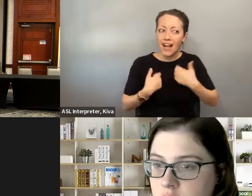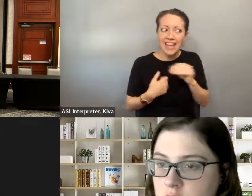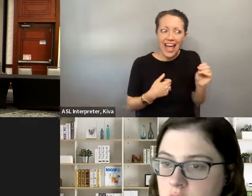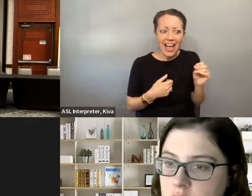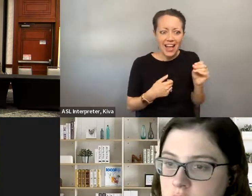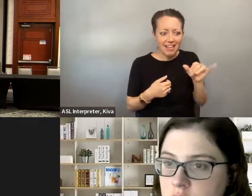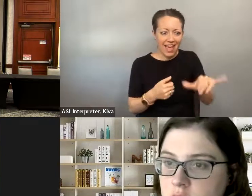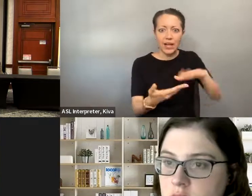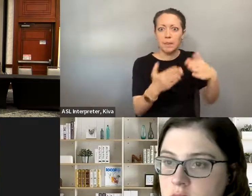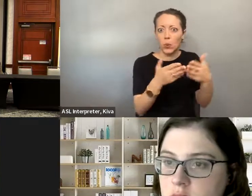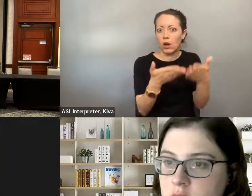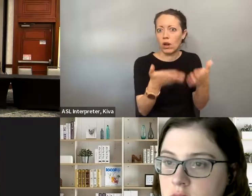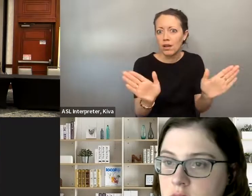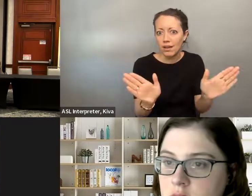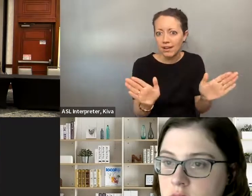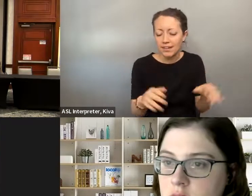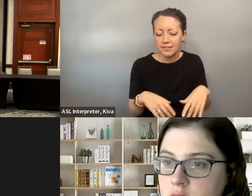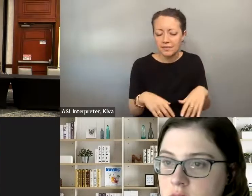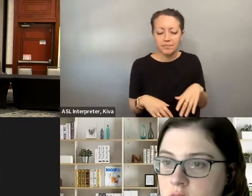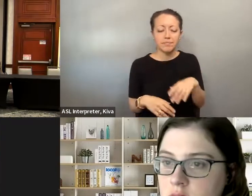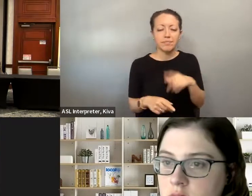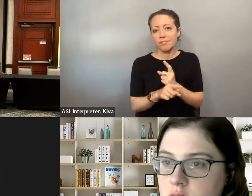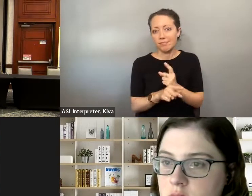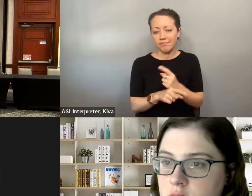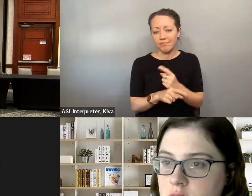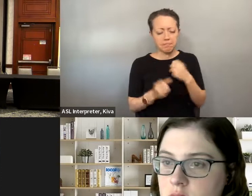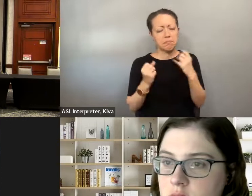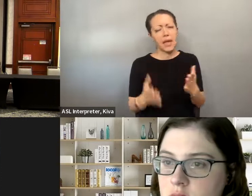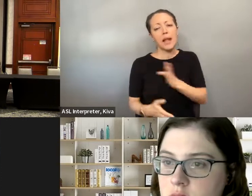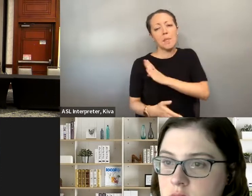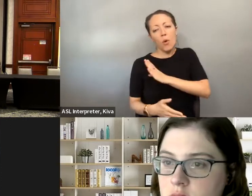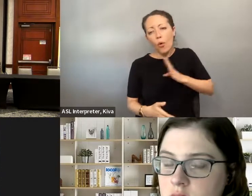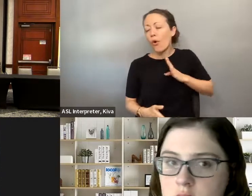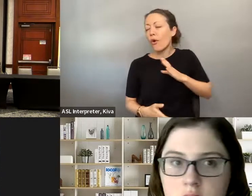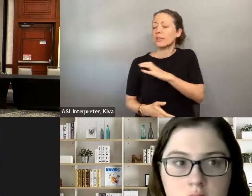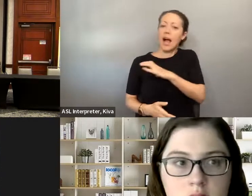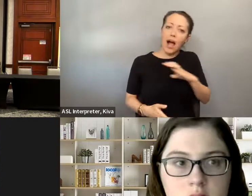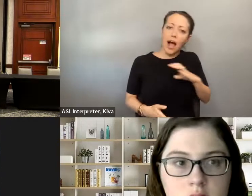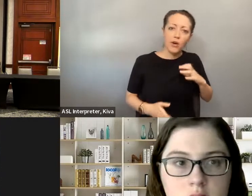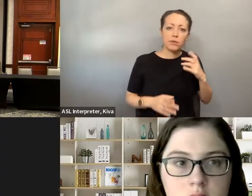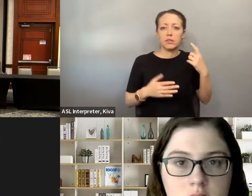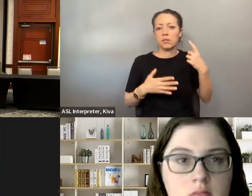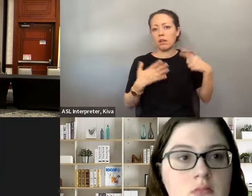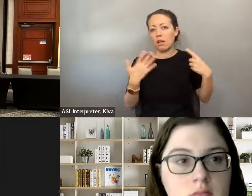You know it. It really. In fact, their lives and and all of the other people's lives, with disabilities. you know, it really impacts their lives and all of the other people's lives with disabilities. It's like I've